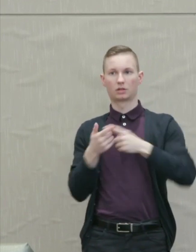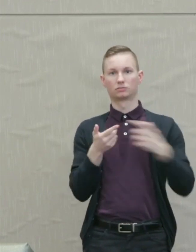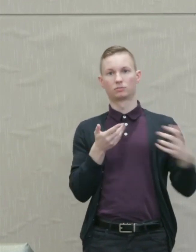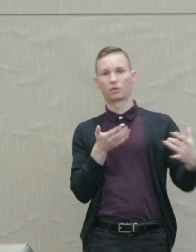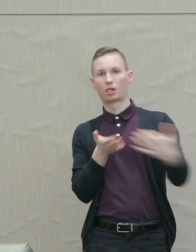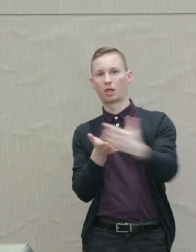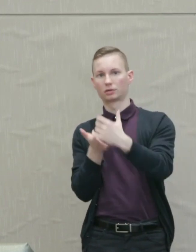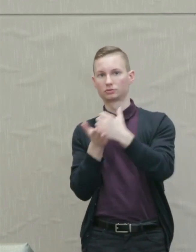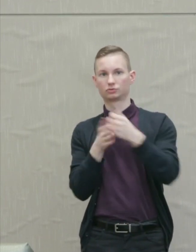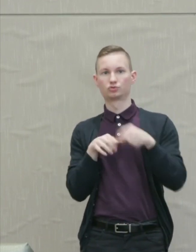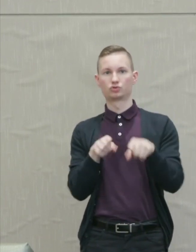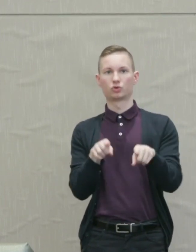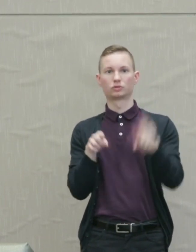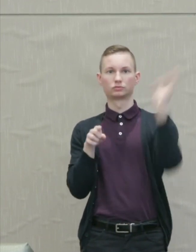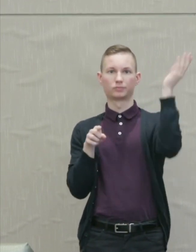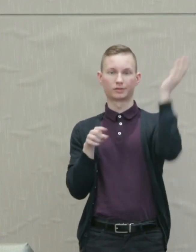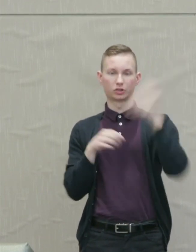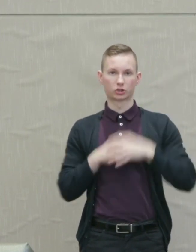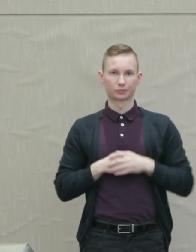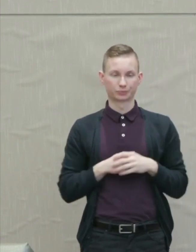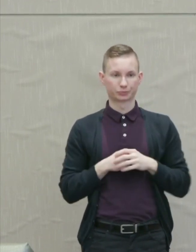during the talk.